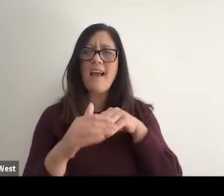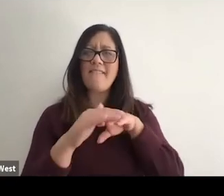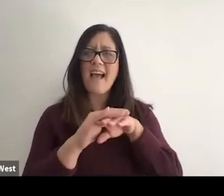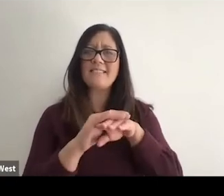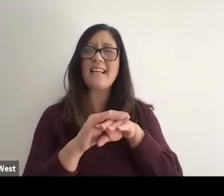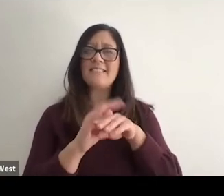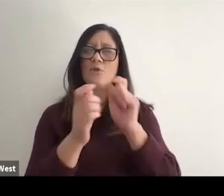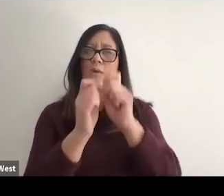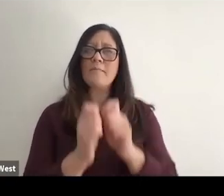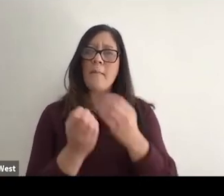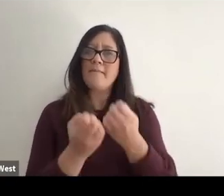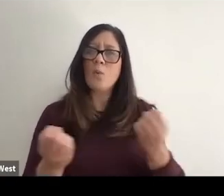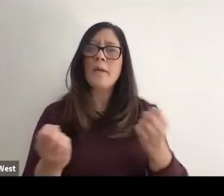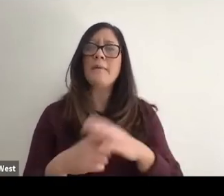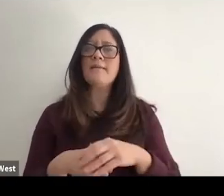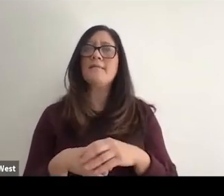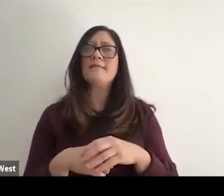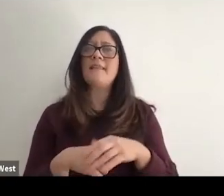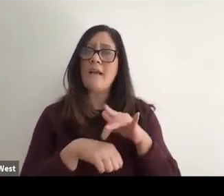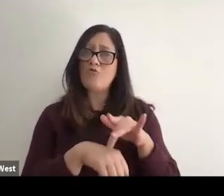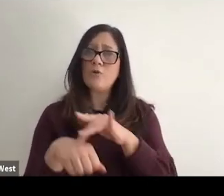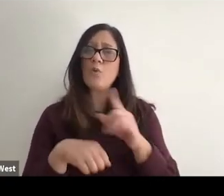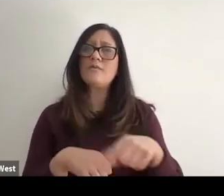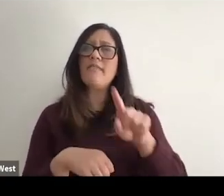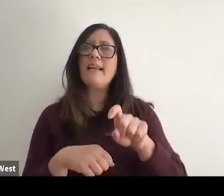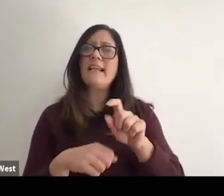the adaptive equipment or resources they might need to pursue sports at